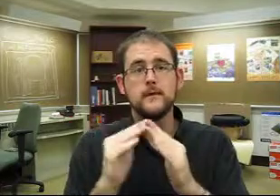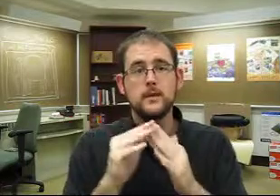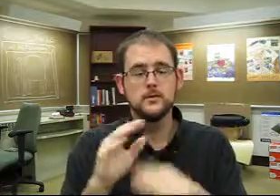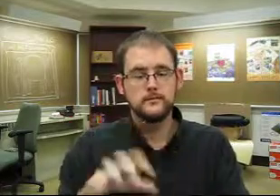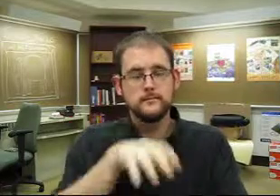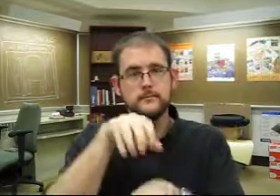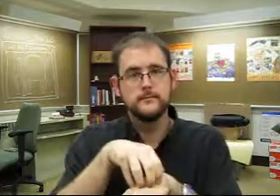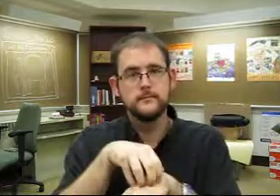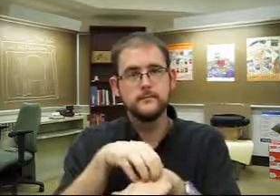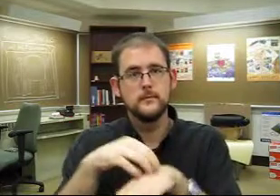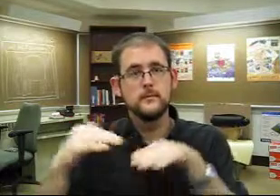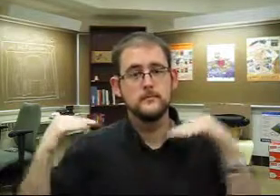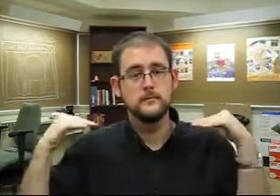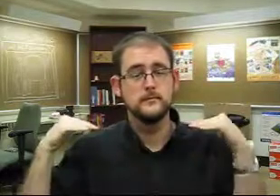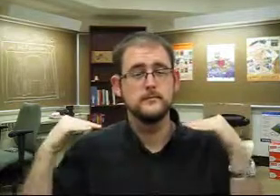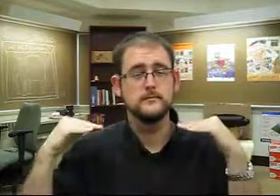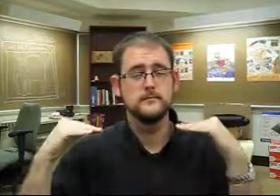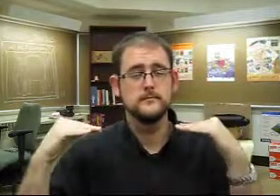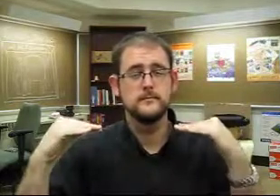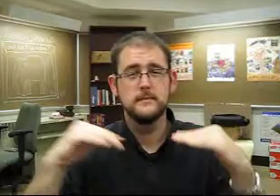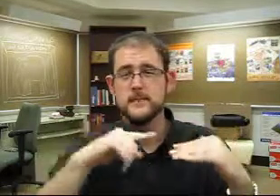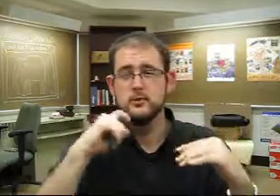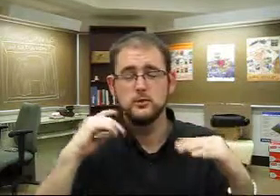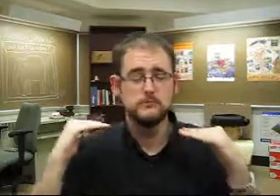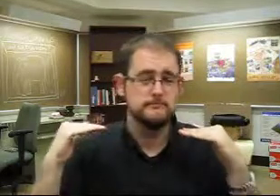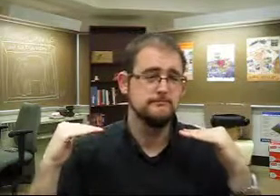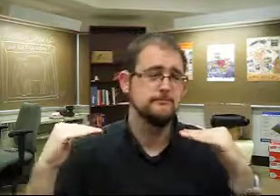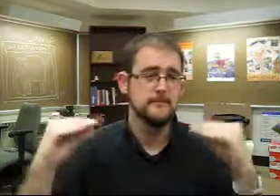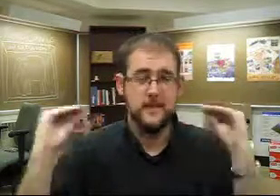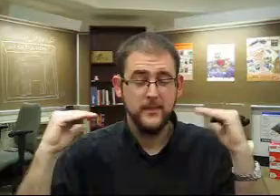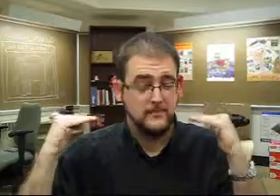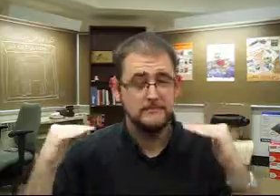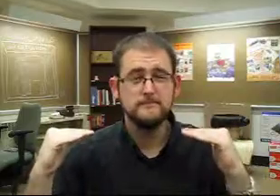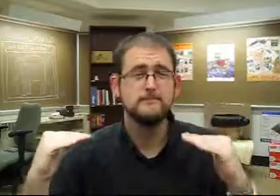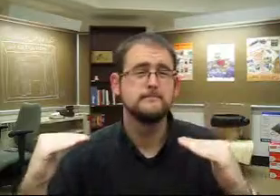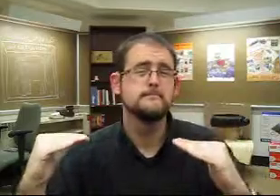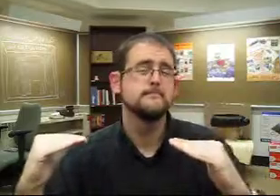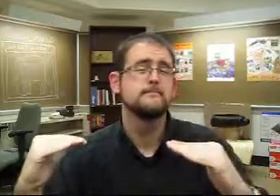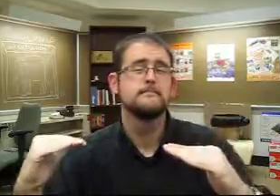However, the village is located in the center of a vast desert plain -- except